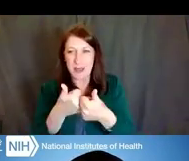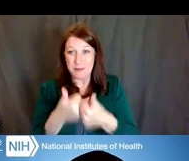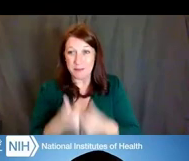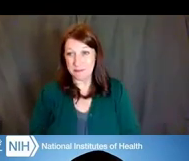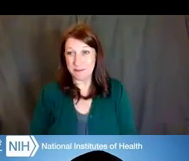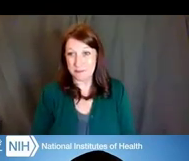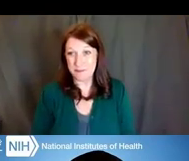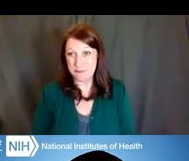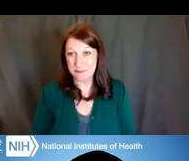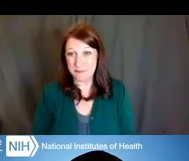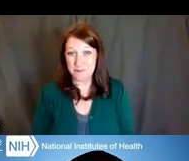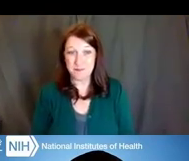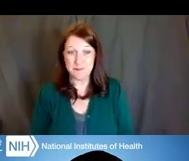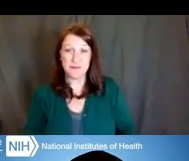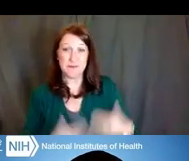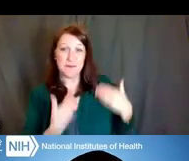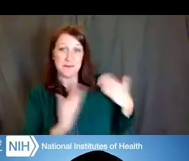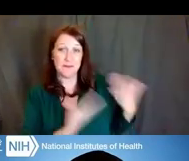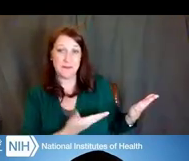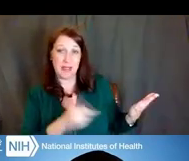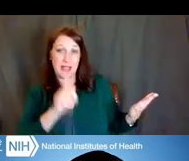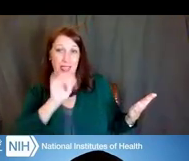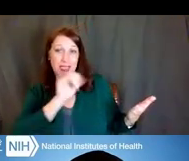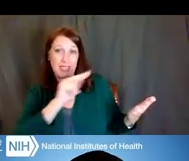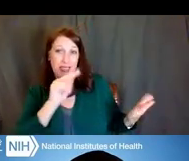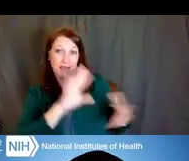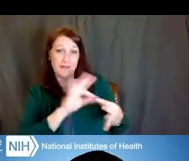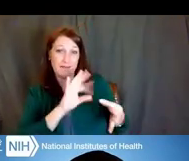And now I'm going to turn it over to Lynn to talk about self-assessment.